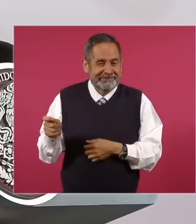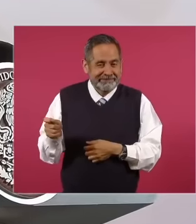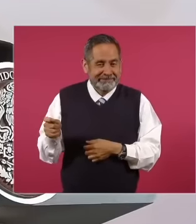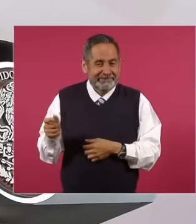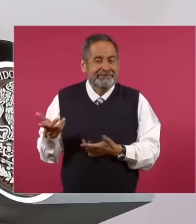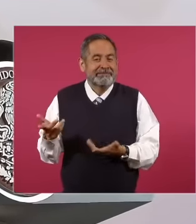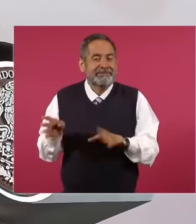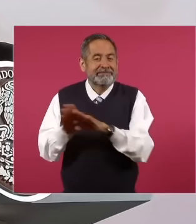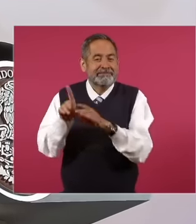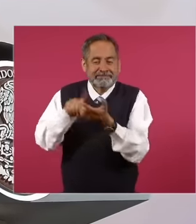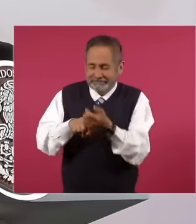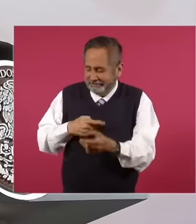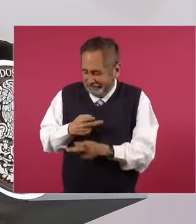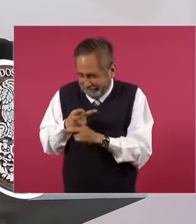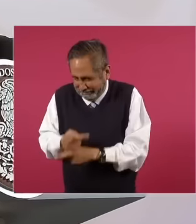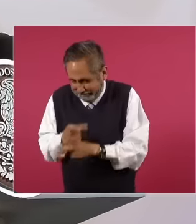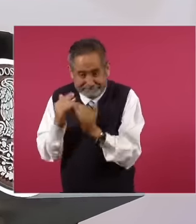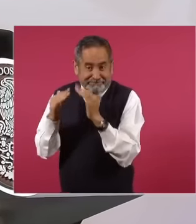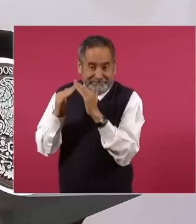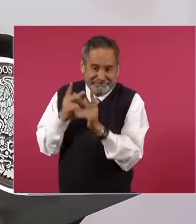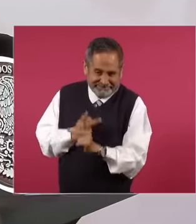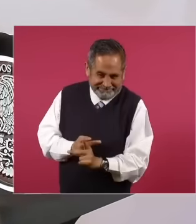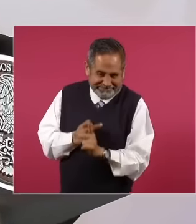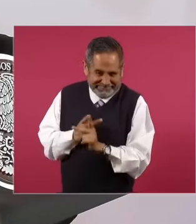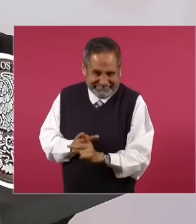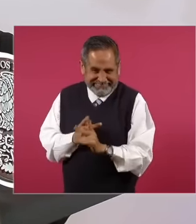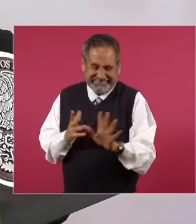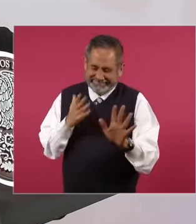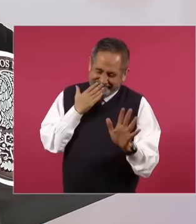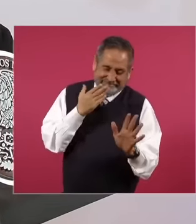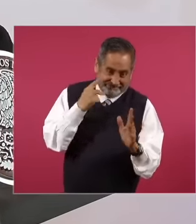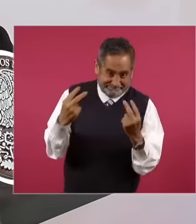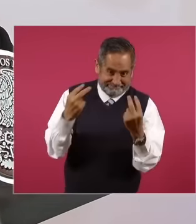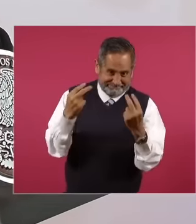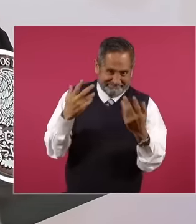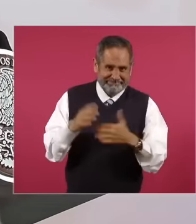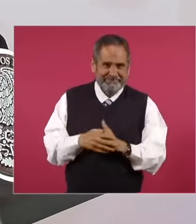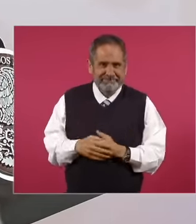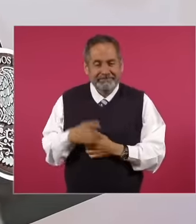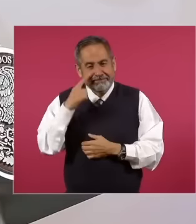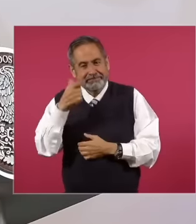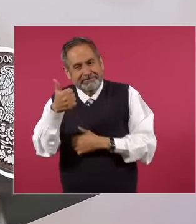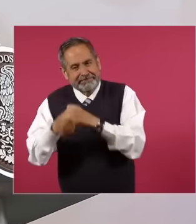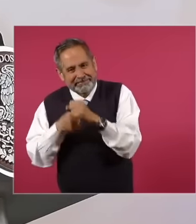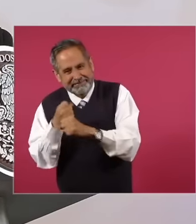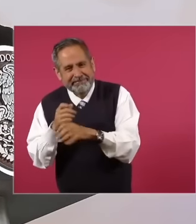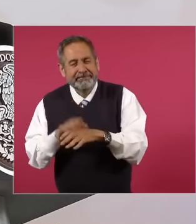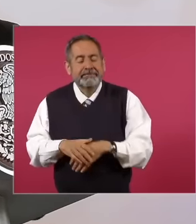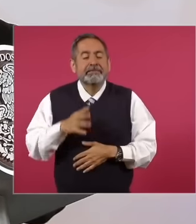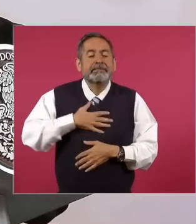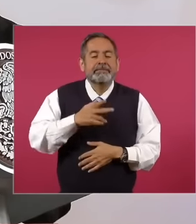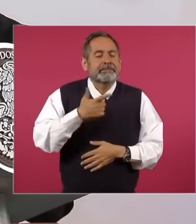tolerance in the house eh eh It's just that after years I don't like the word tolerance